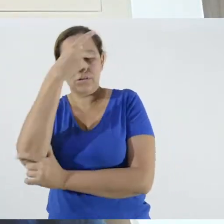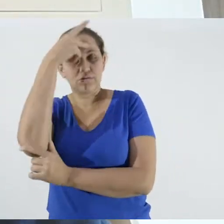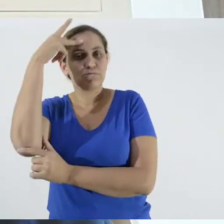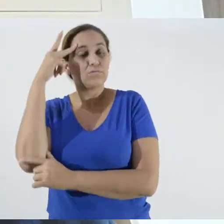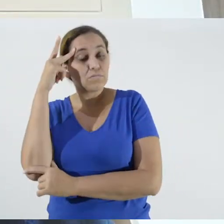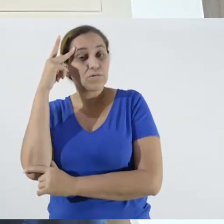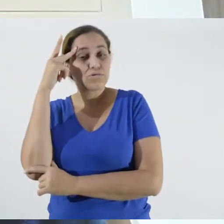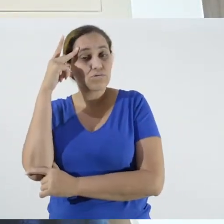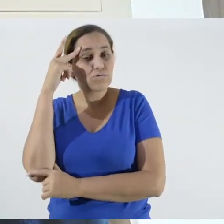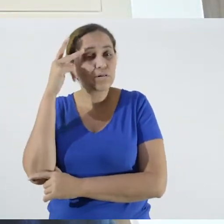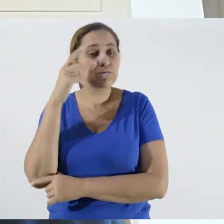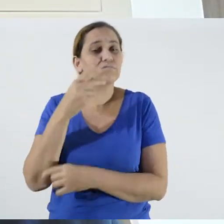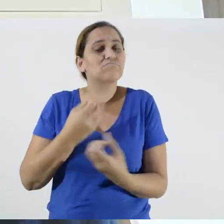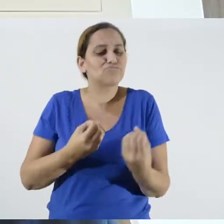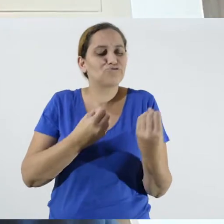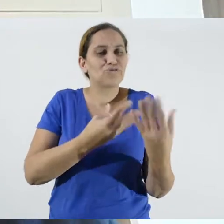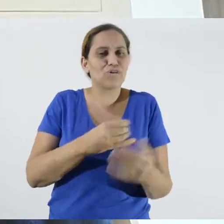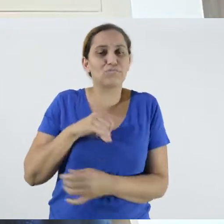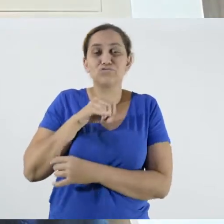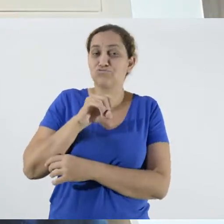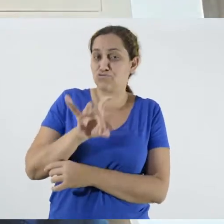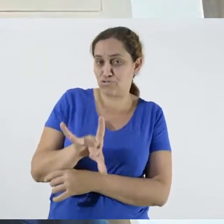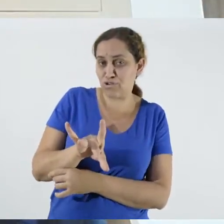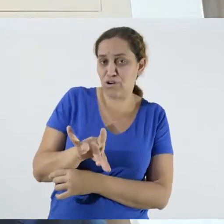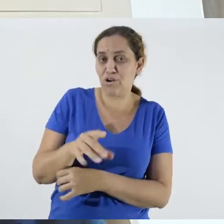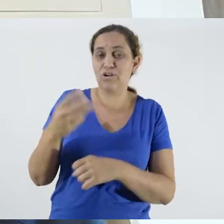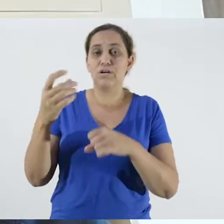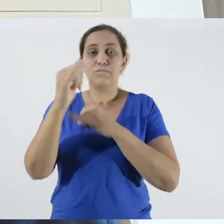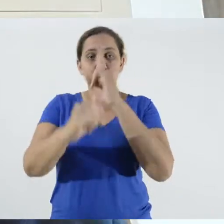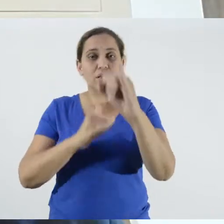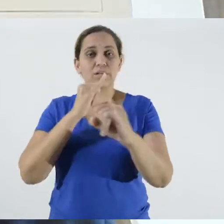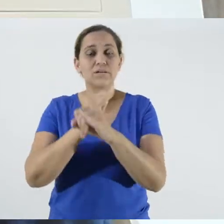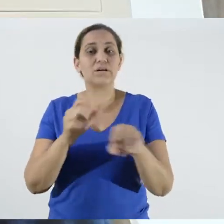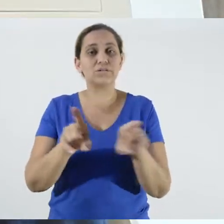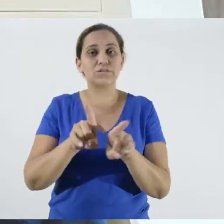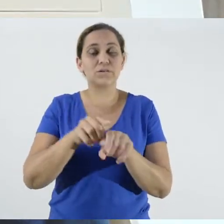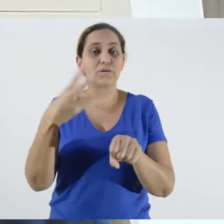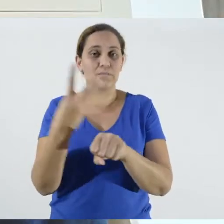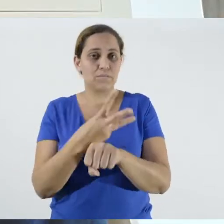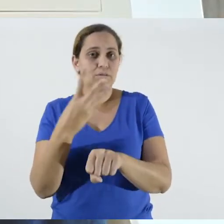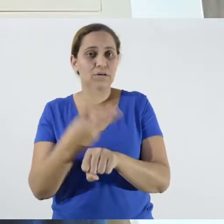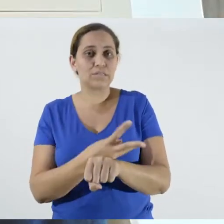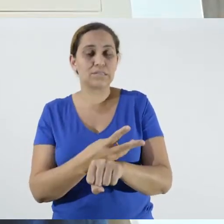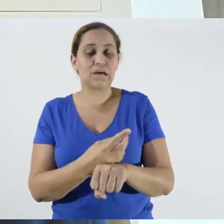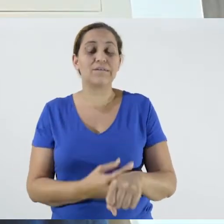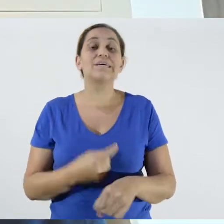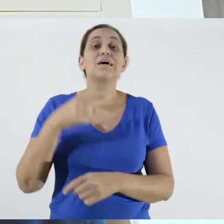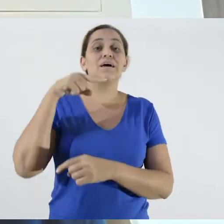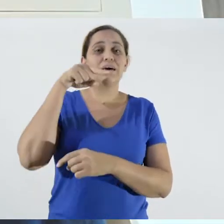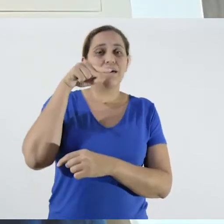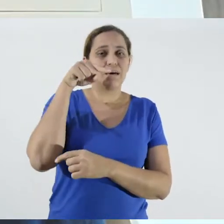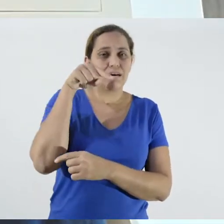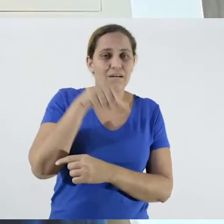people who get information through the internet and WhatsApp, and that's